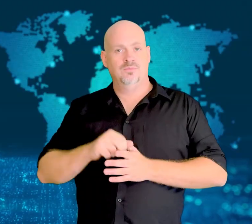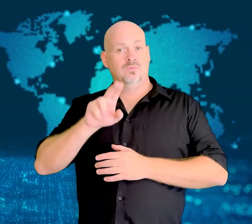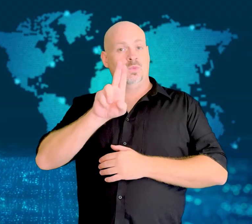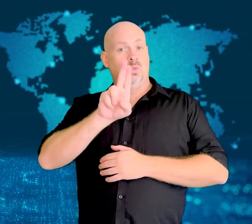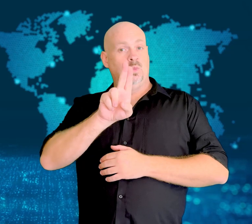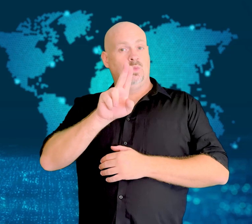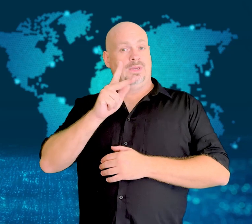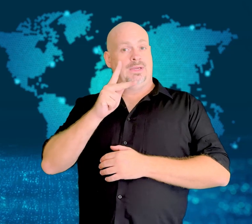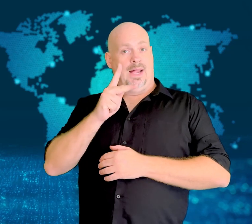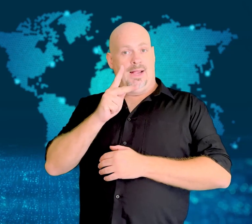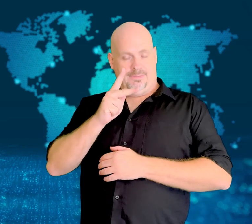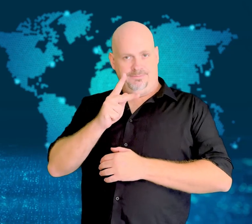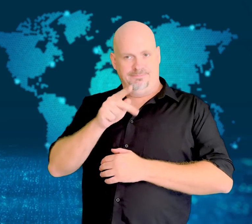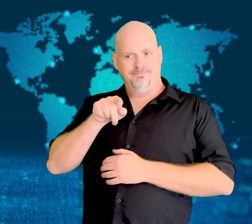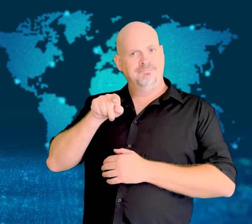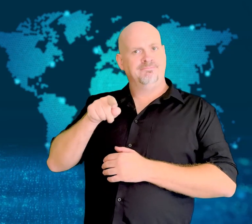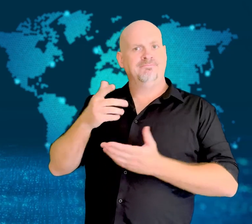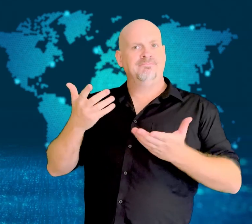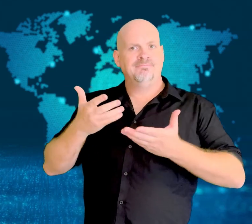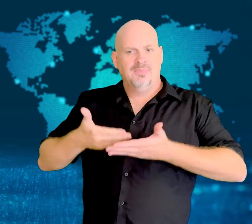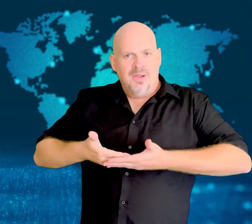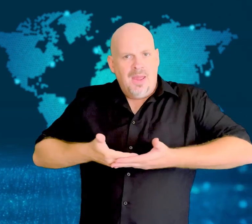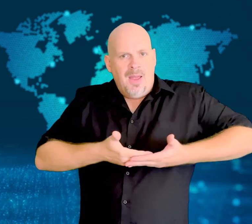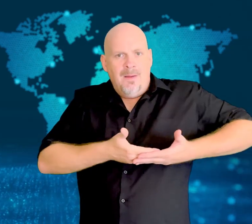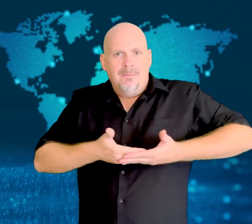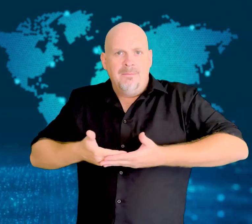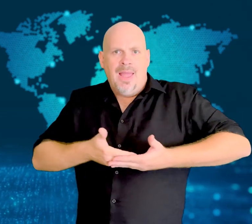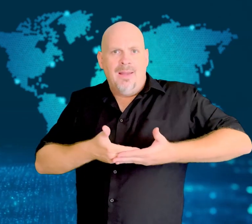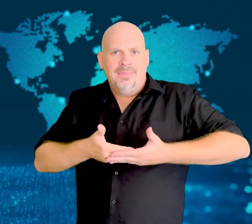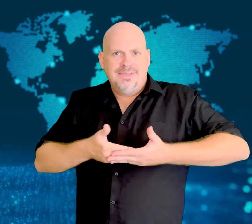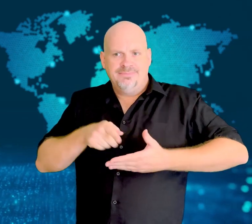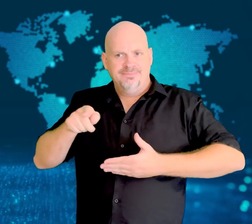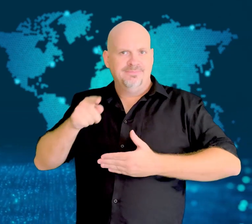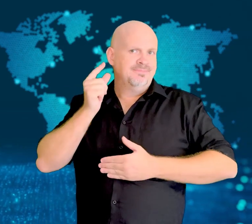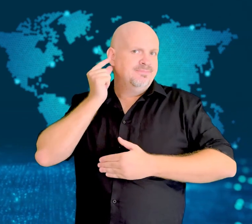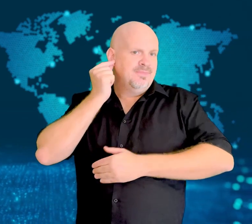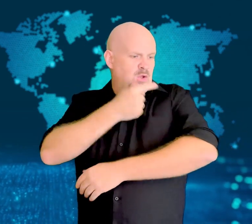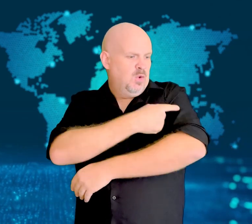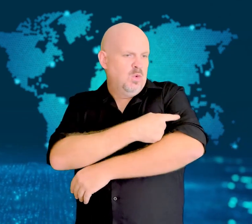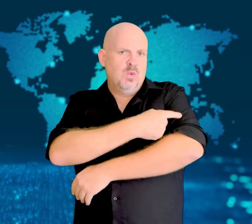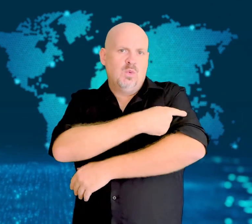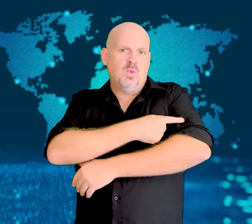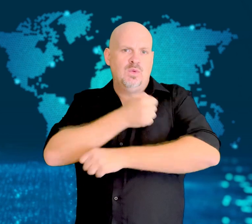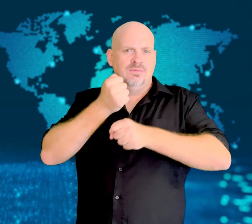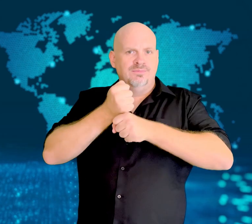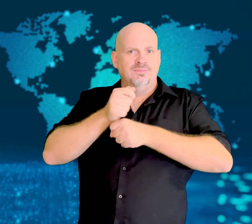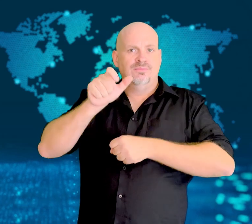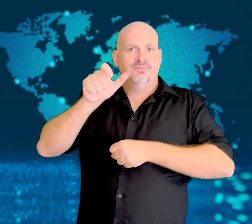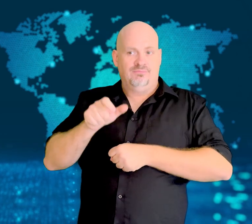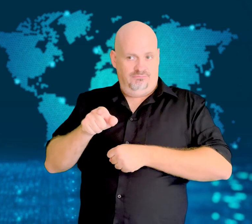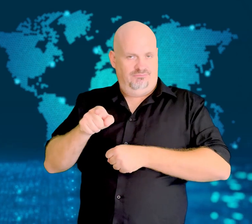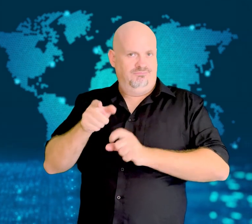[GAVIN]: A neonatal nurse is on trial for killing seven babies.